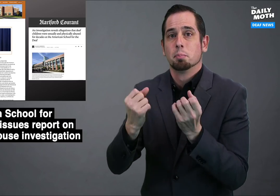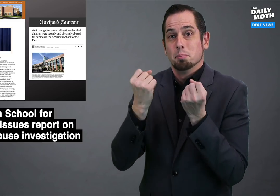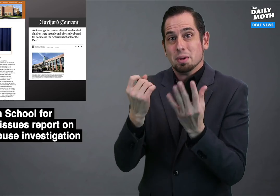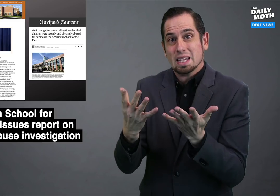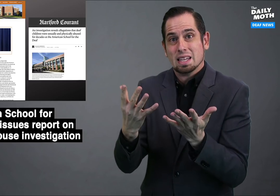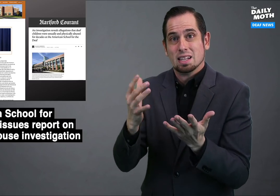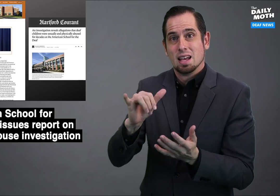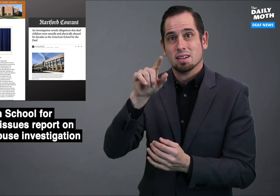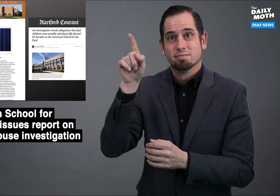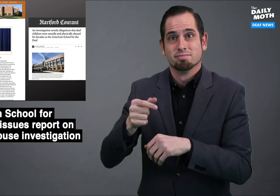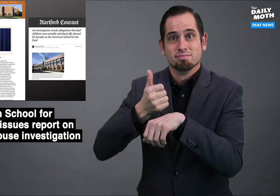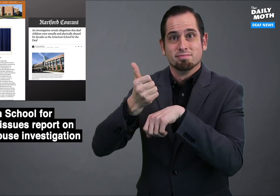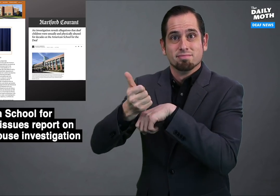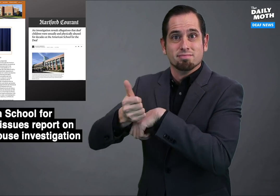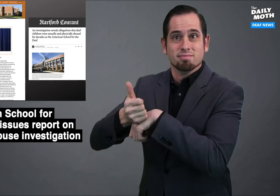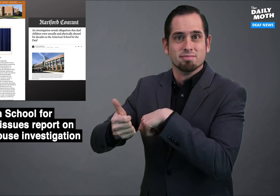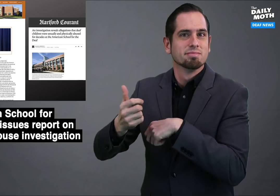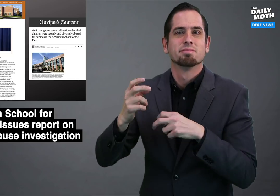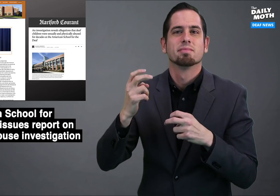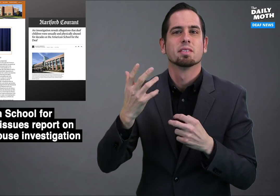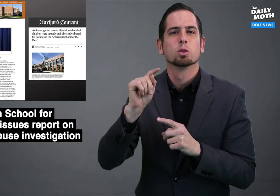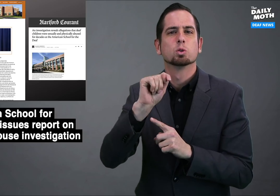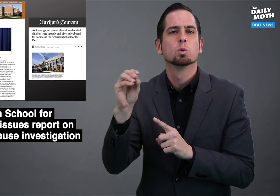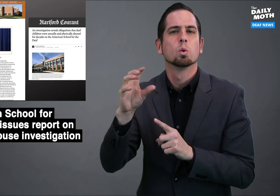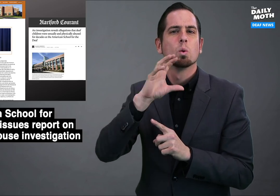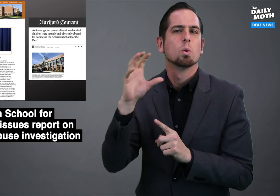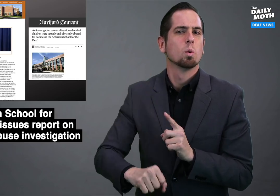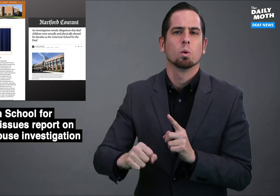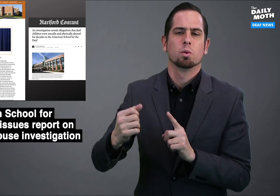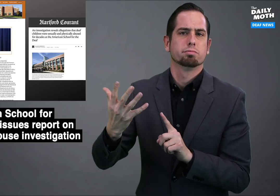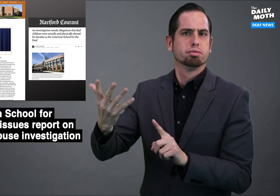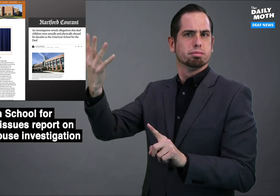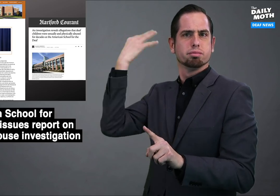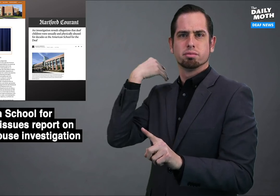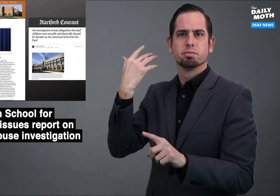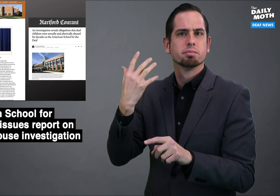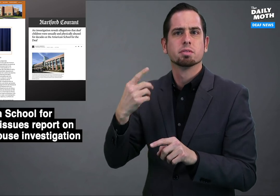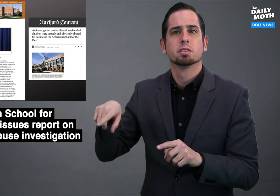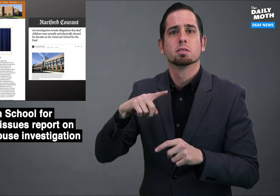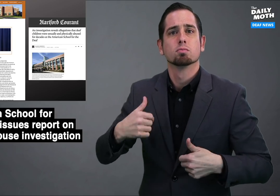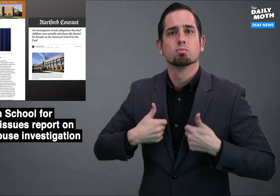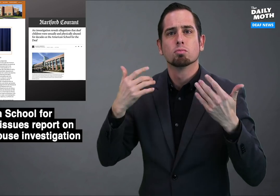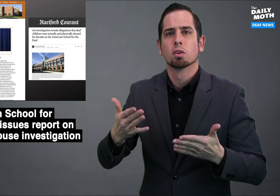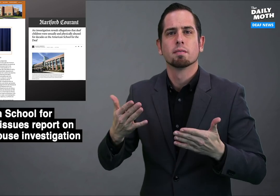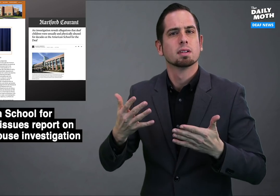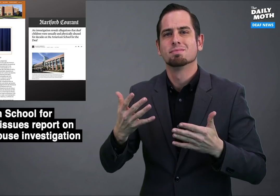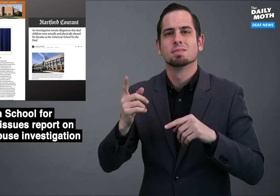many of the allegations are "too old for the survivors to